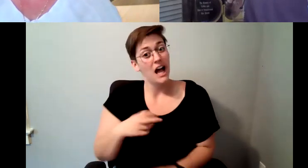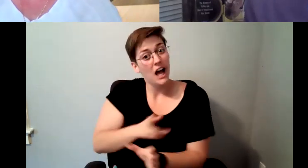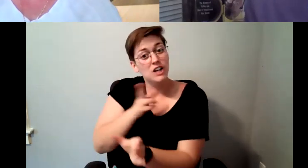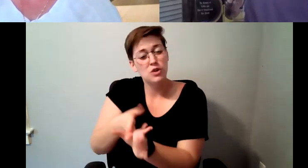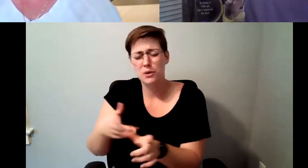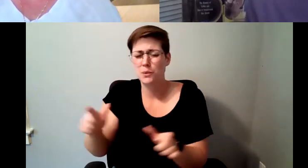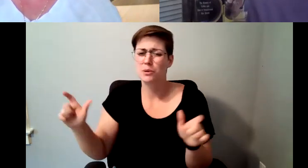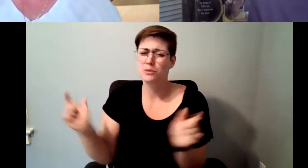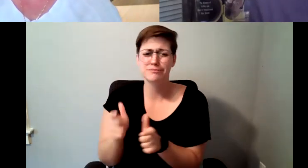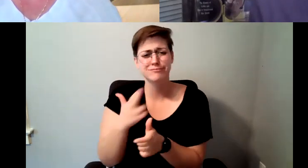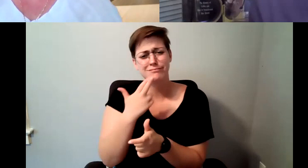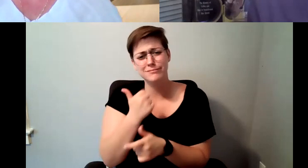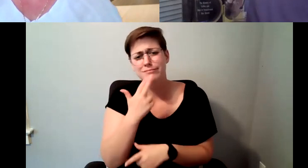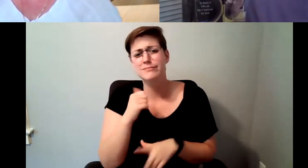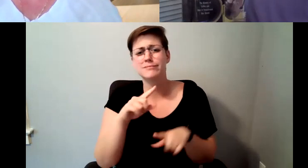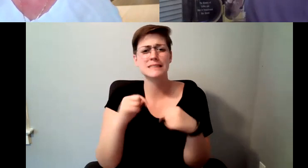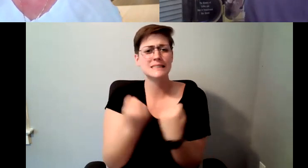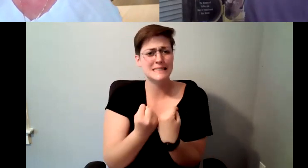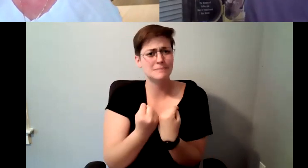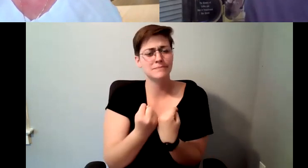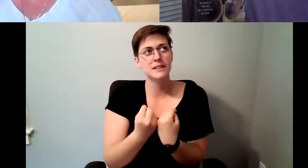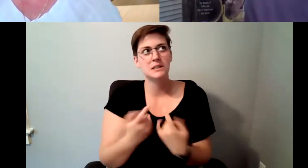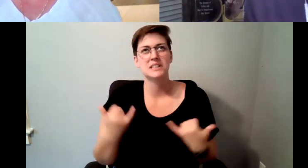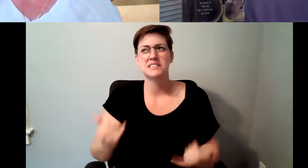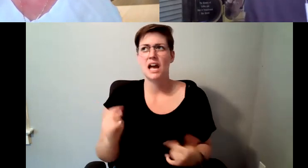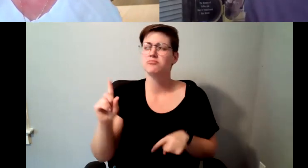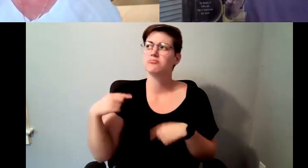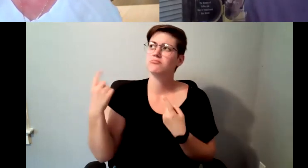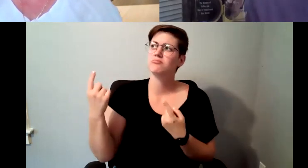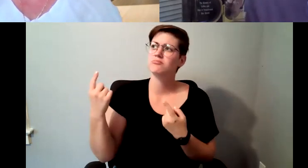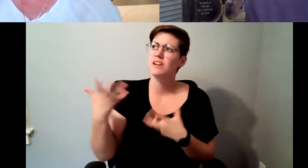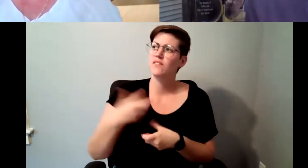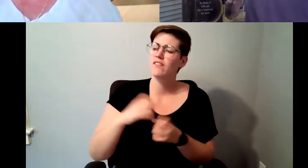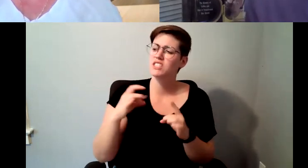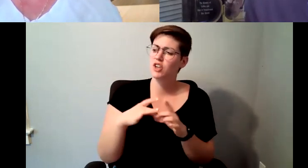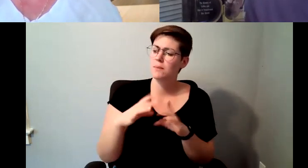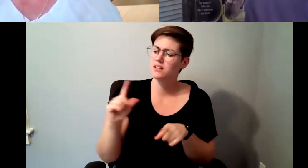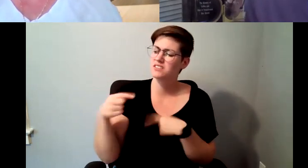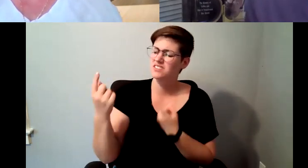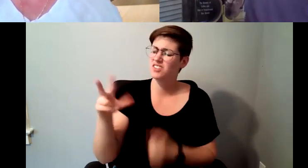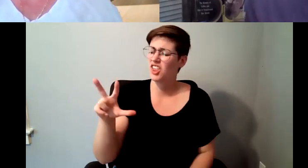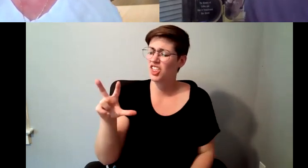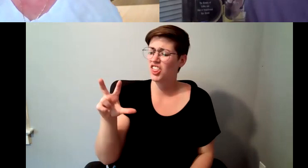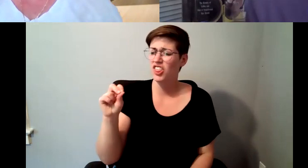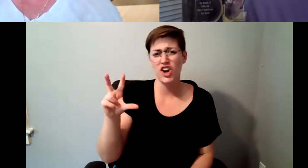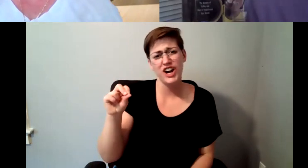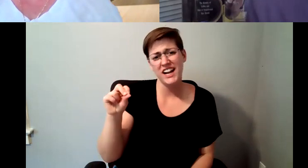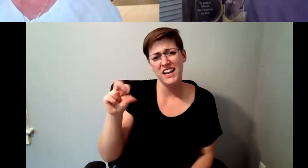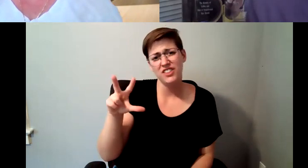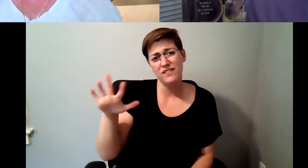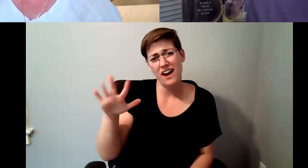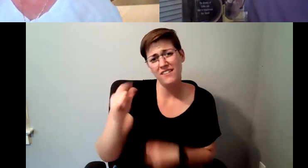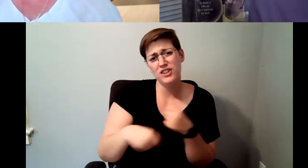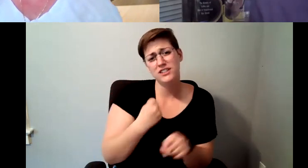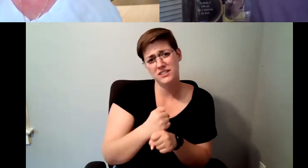has been part of Starbucks now for God probably close to 30-35 years it's a really unique team